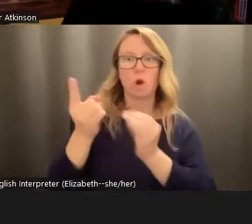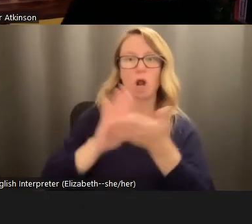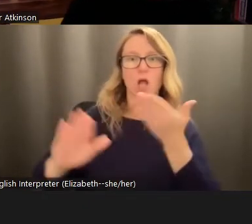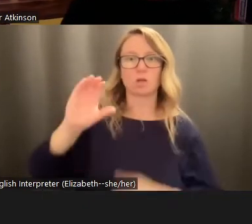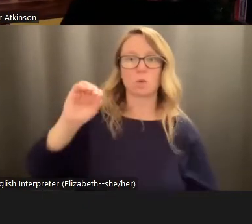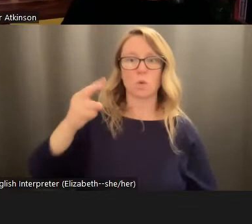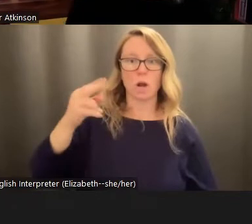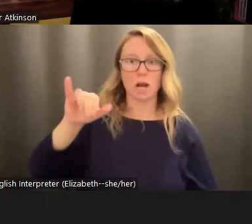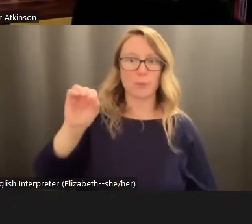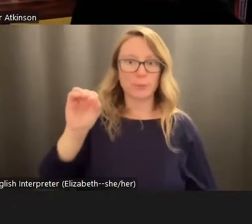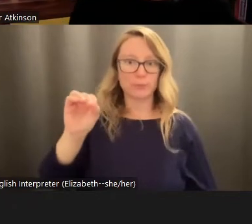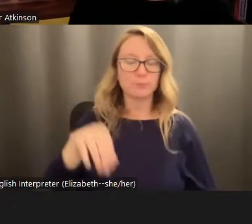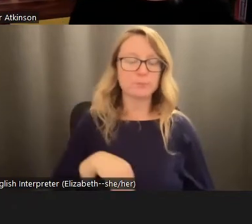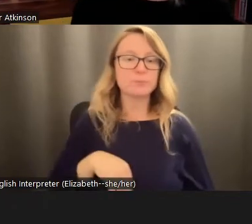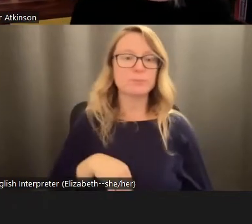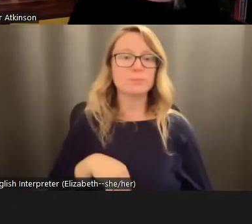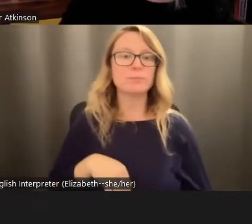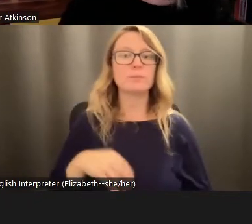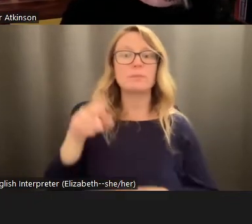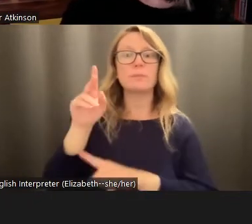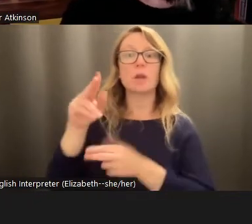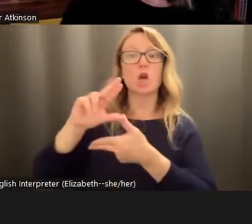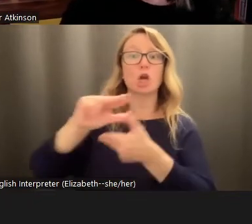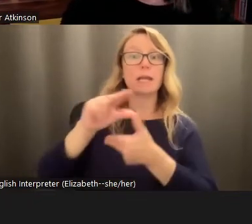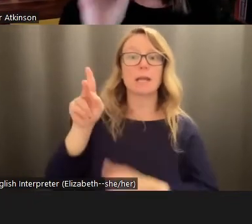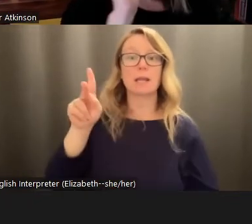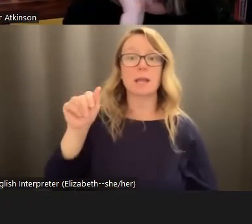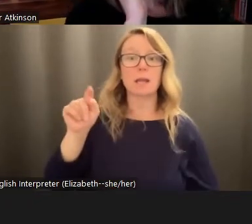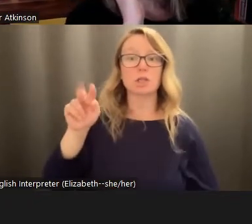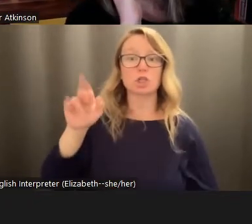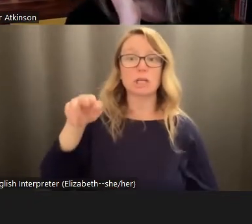And Hurricane Katrina had just dropped. And we had a lot of